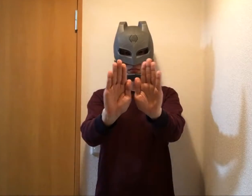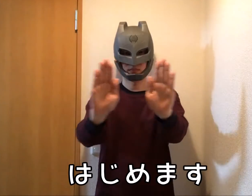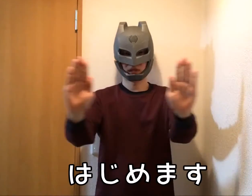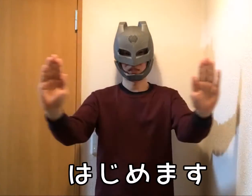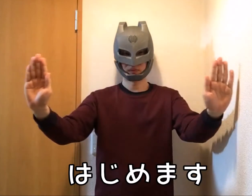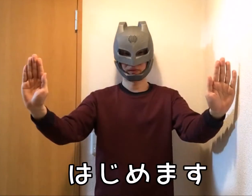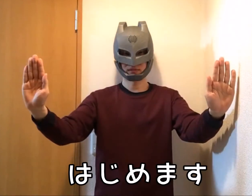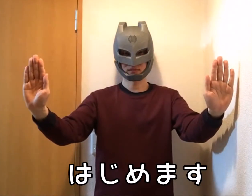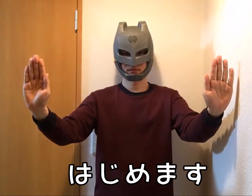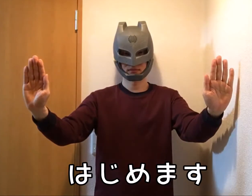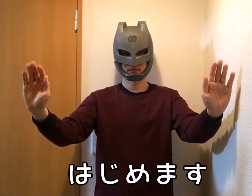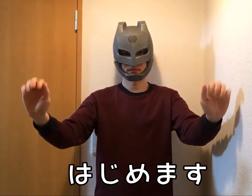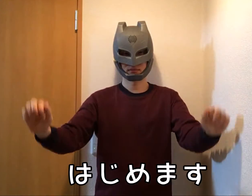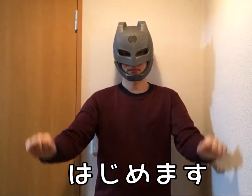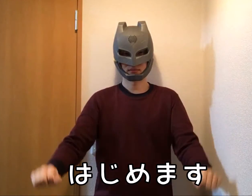Let's start